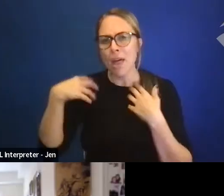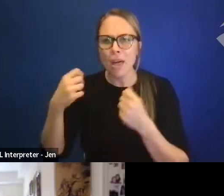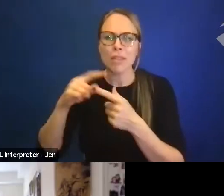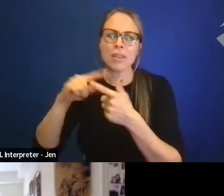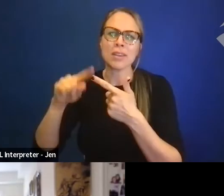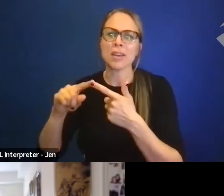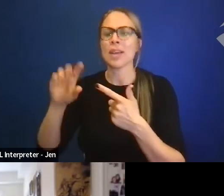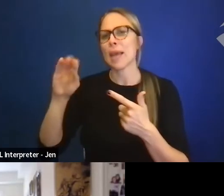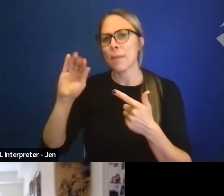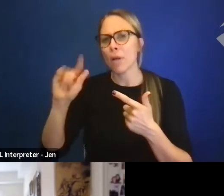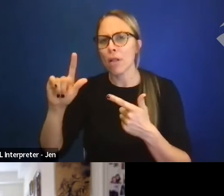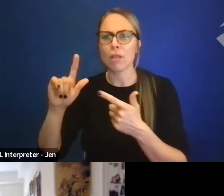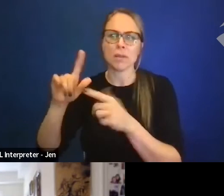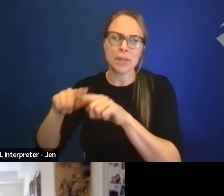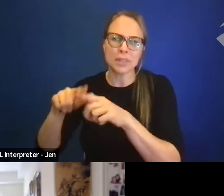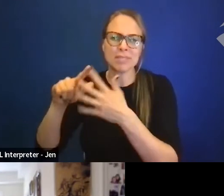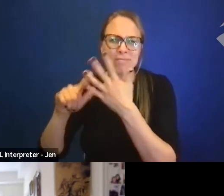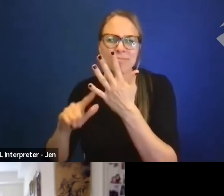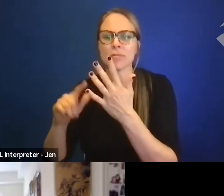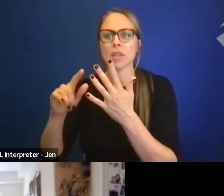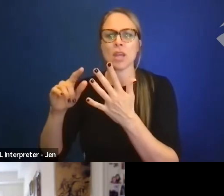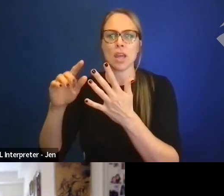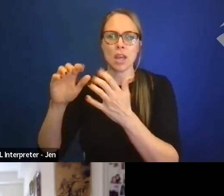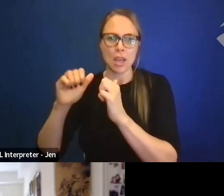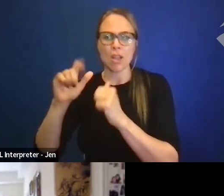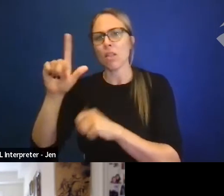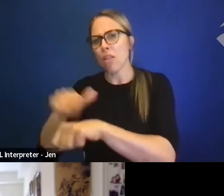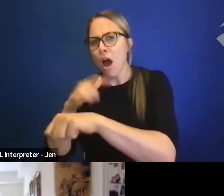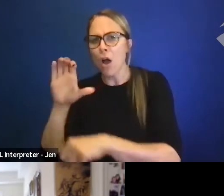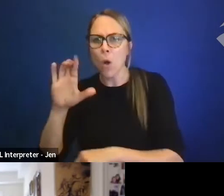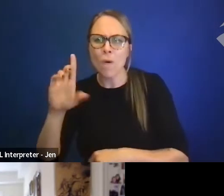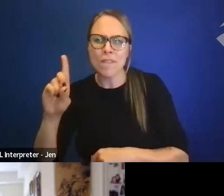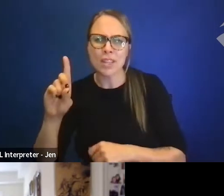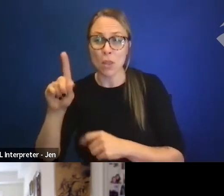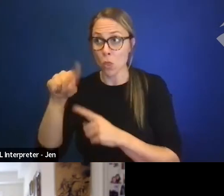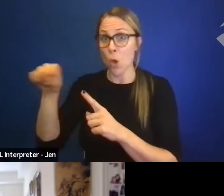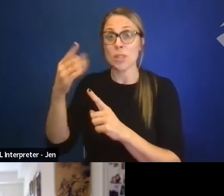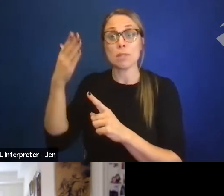changed over time and impacted and changed your priorities and approach in advocacy?